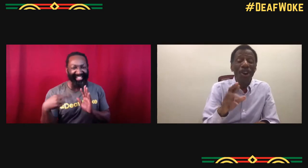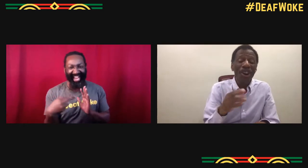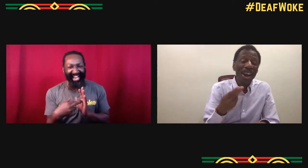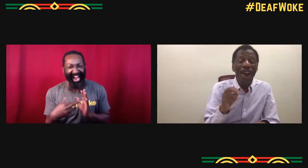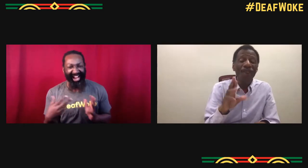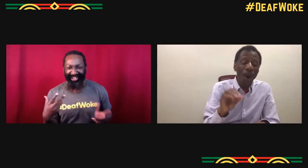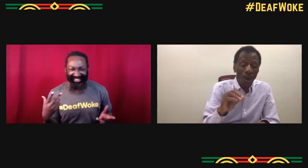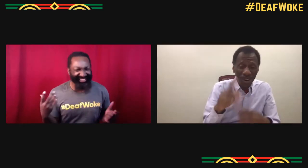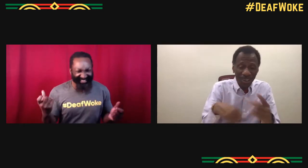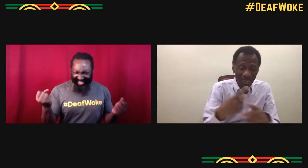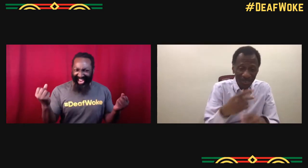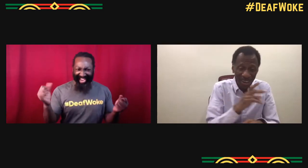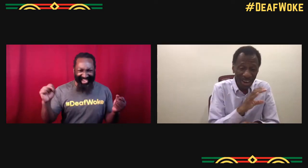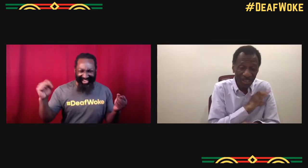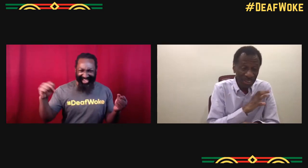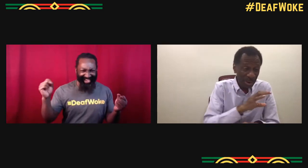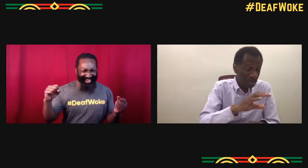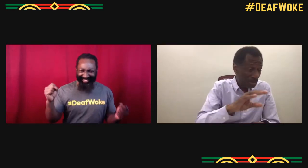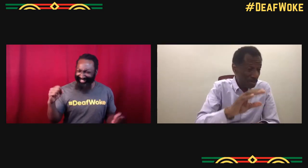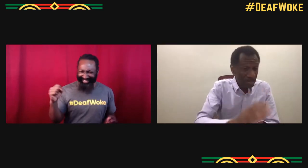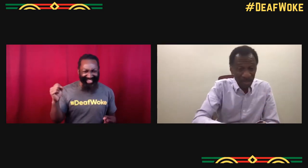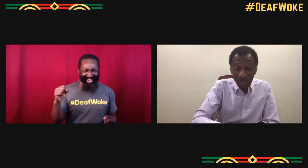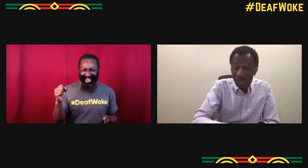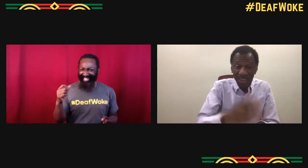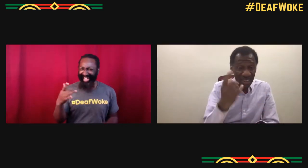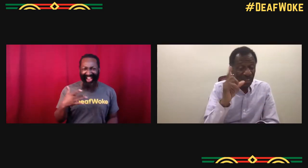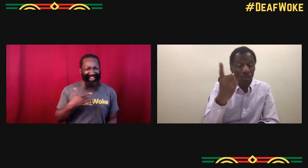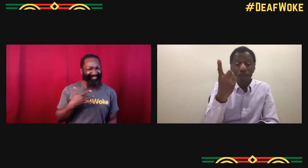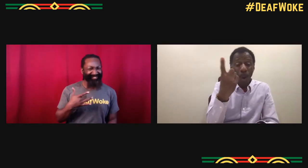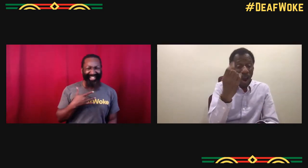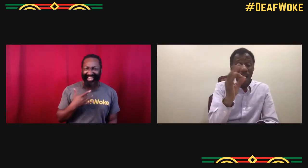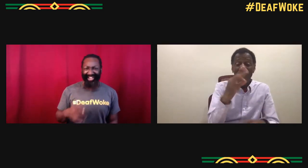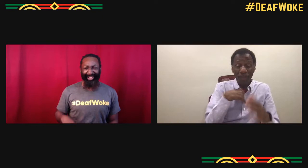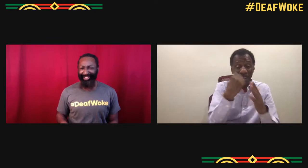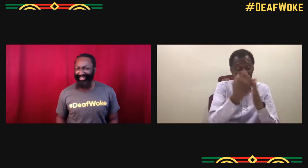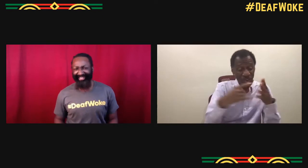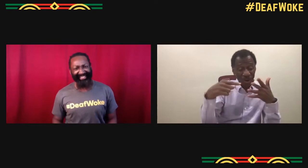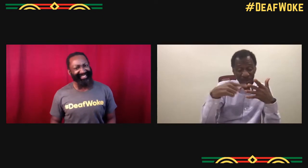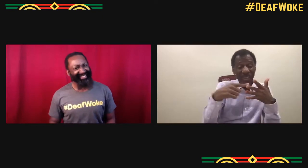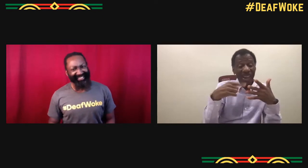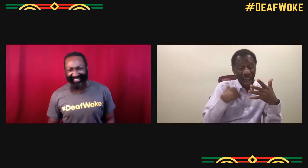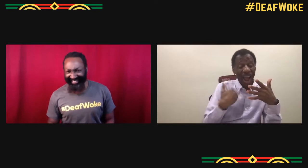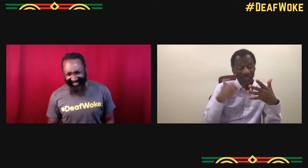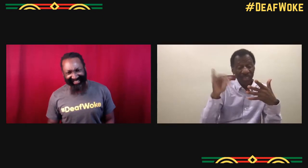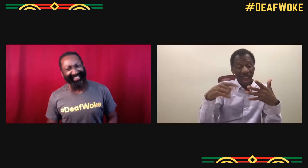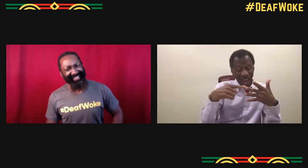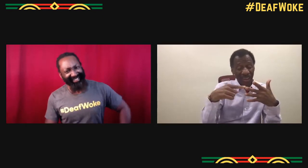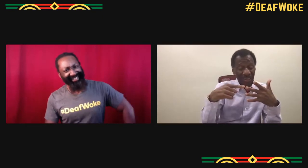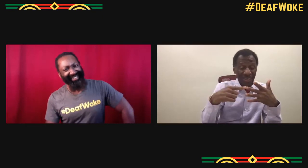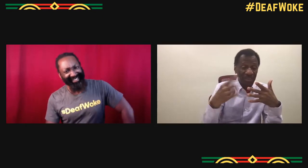you just look up at the moon and we have that Superman character. Yeah. Yeah, one of my scripts